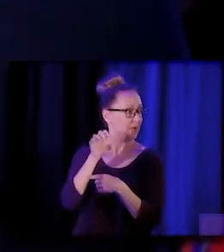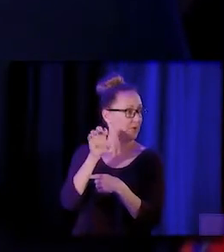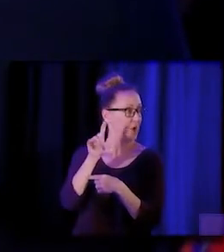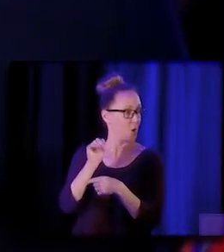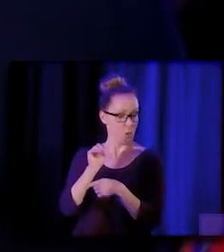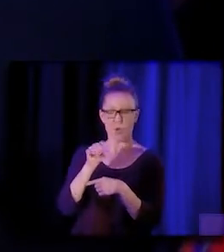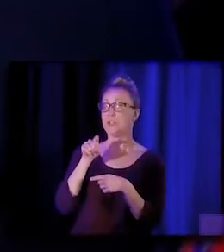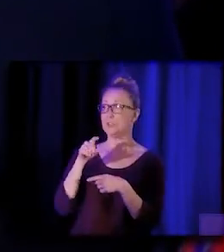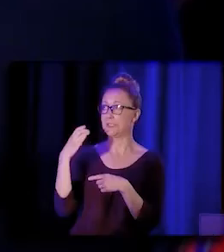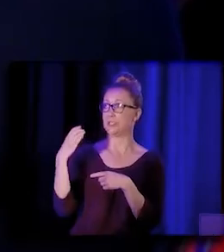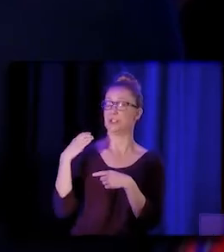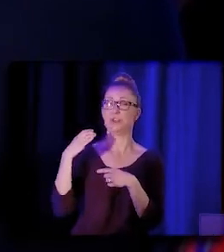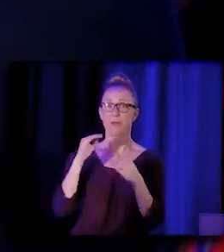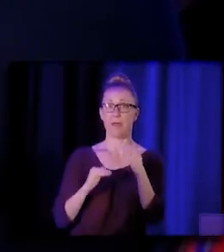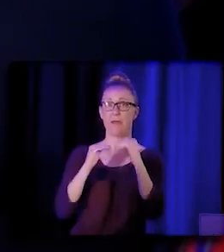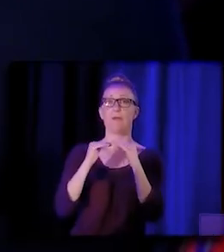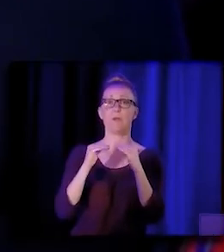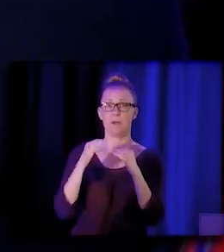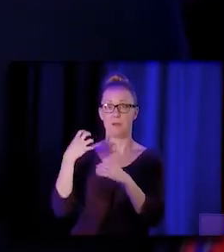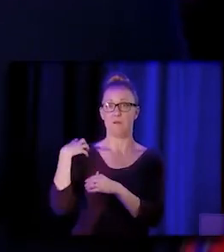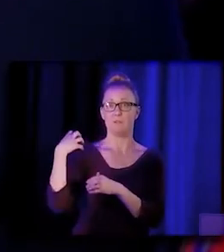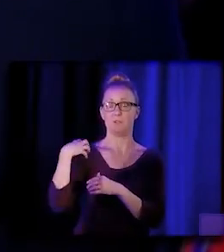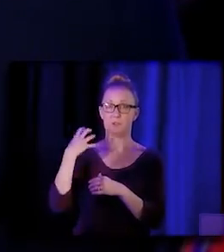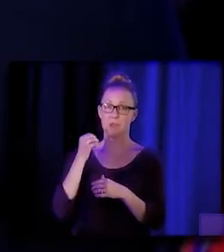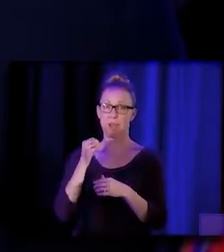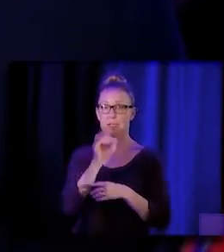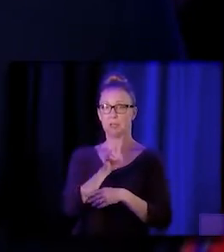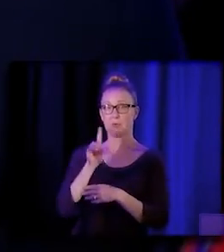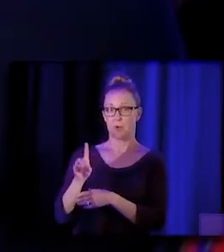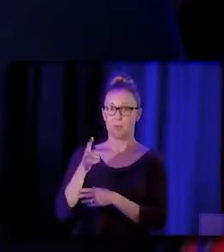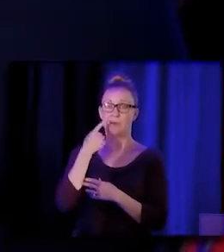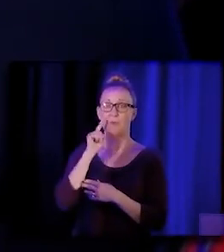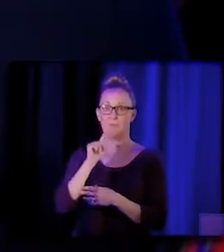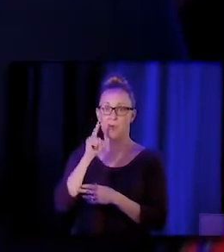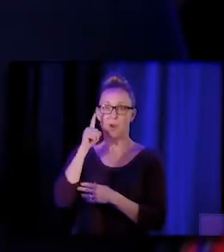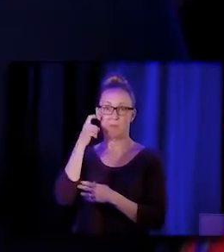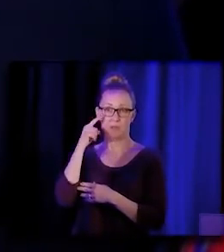and Deputy Director of Legislative and Governmental Affairs